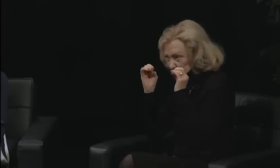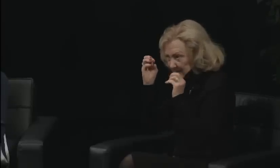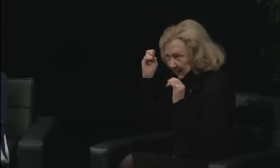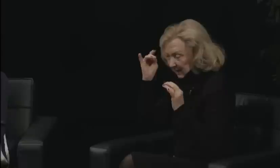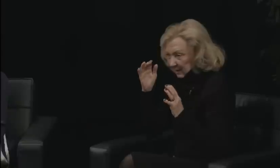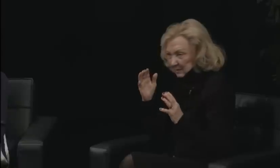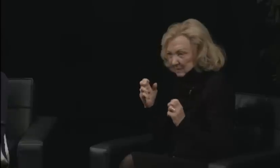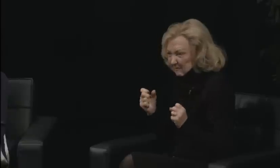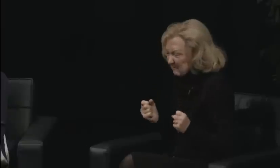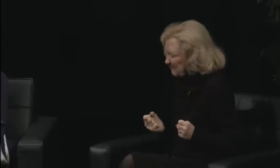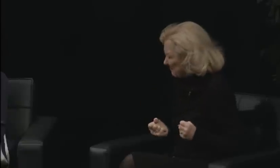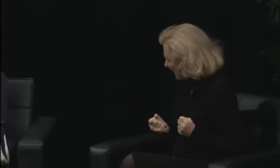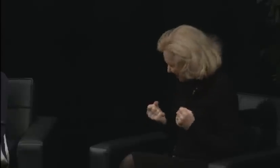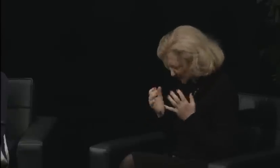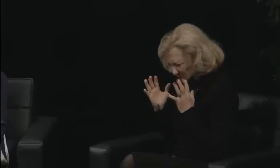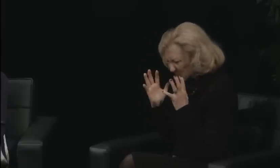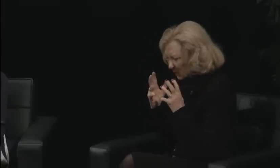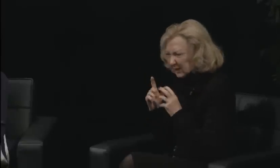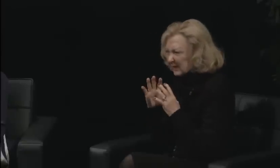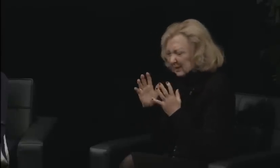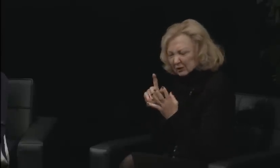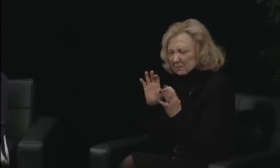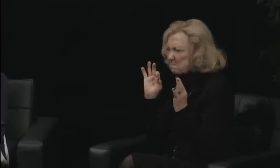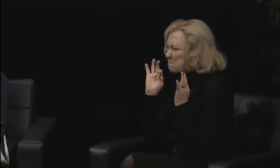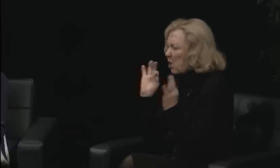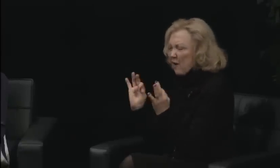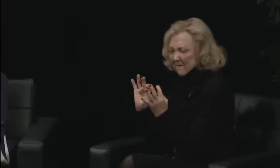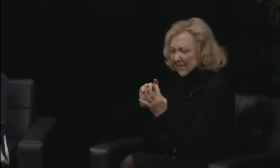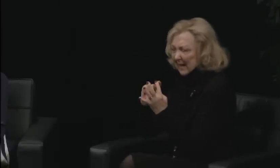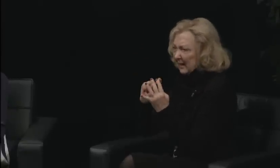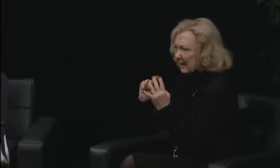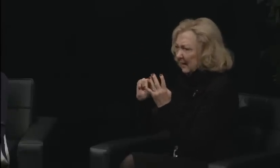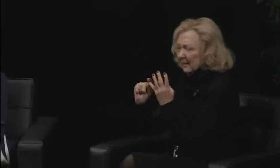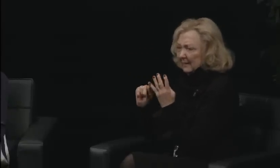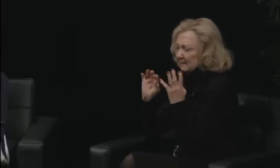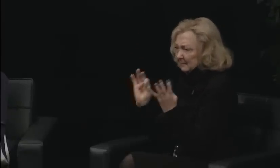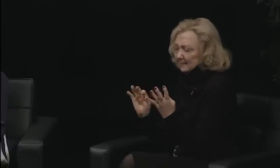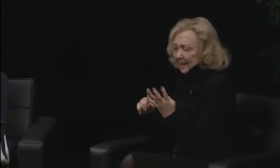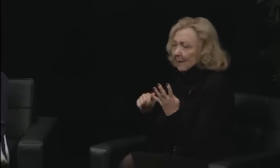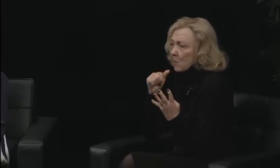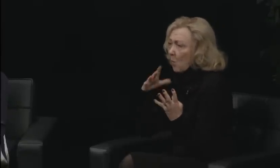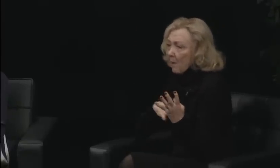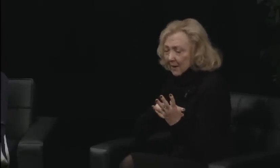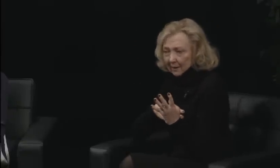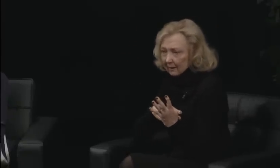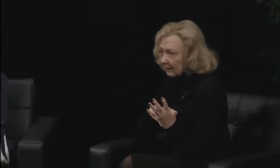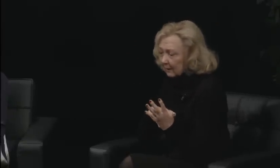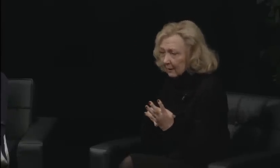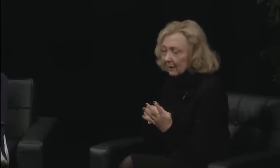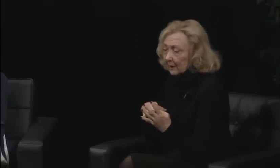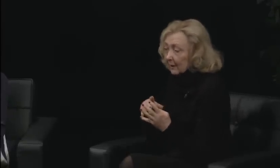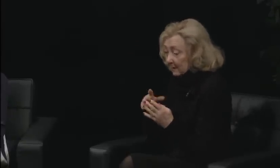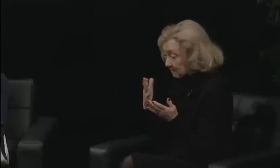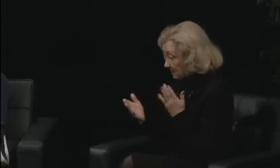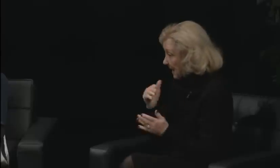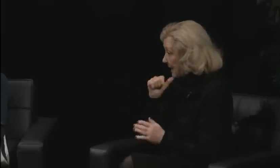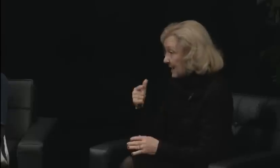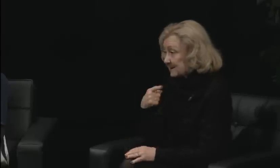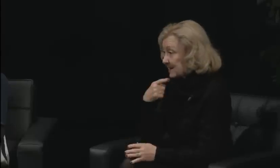Greg Hlibok was very well liked, very well received. Like in the movies, you either have it or you don't. You can't teach it overnight.